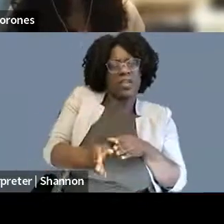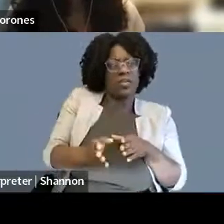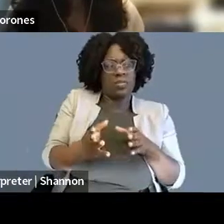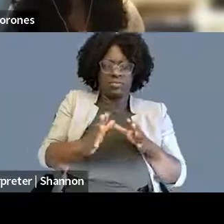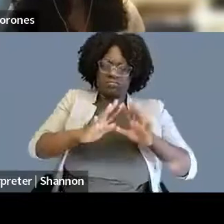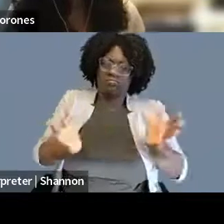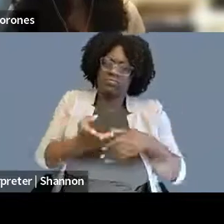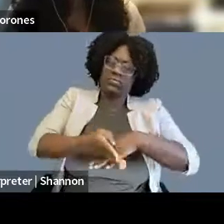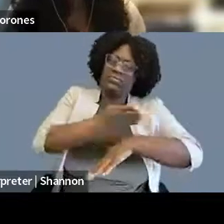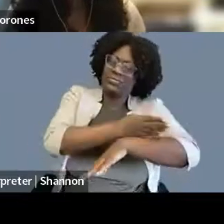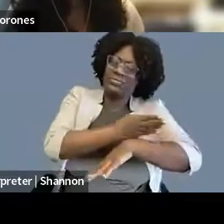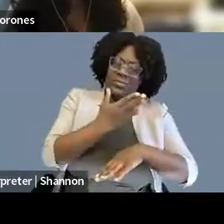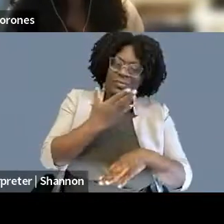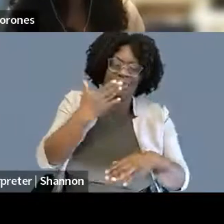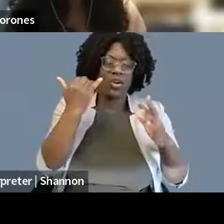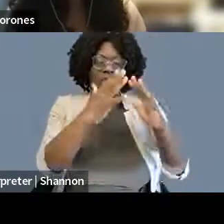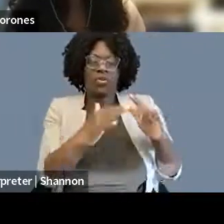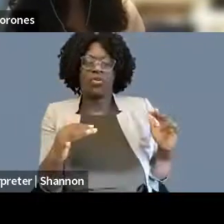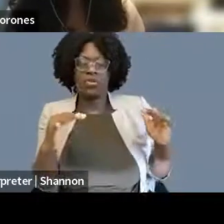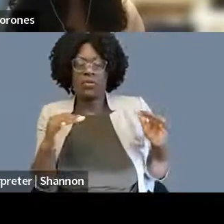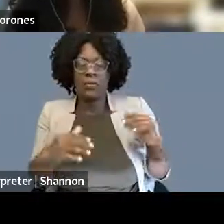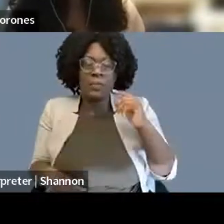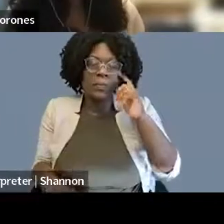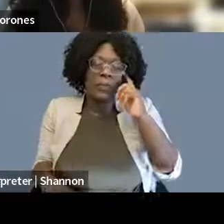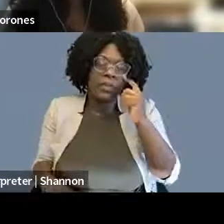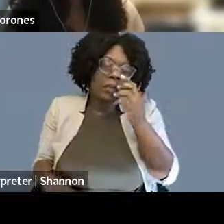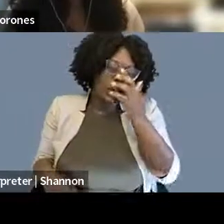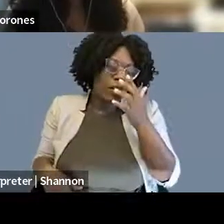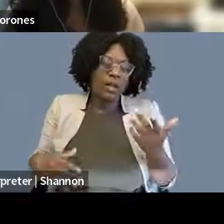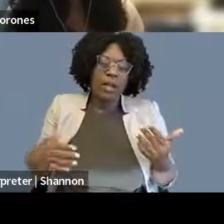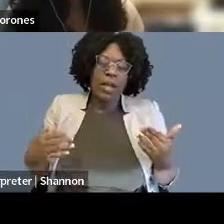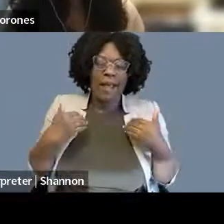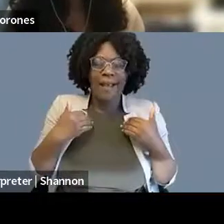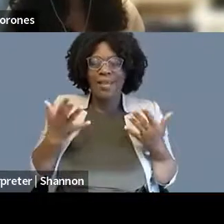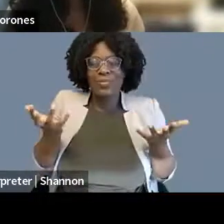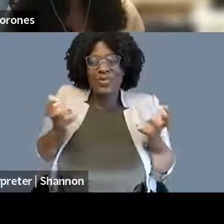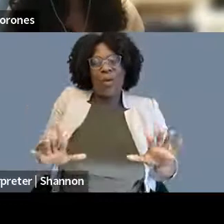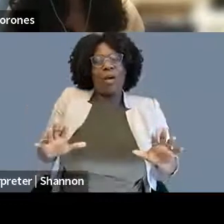that it's being co-opted by, you know, racists or any of these other sort